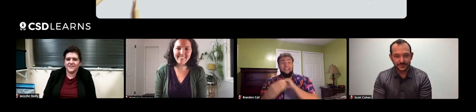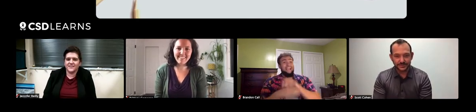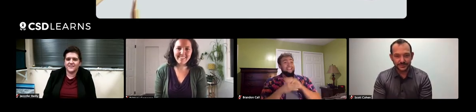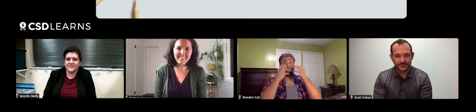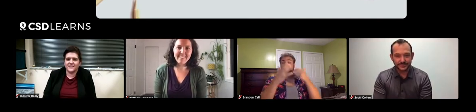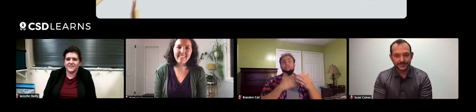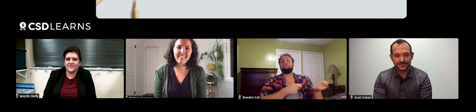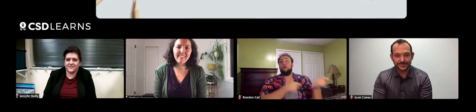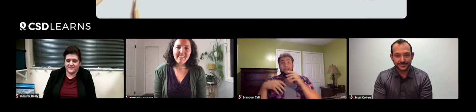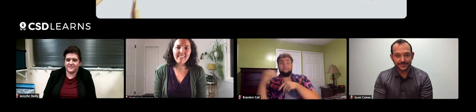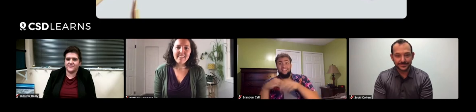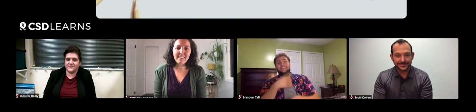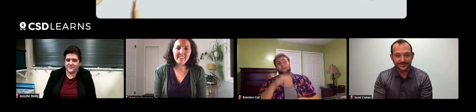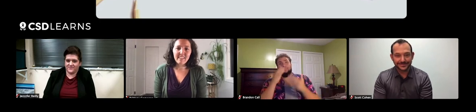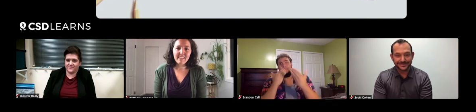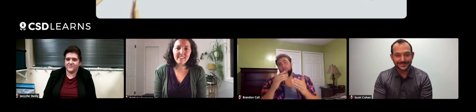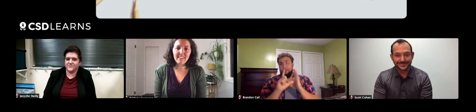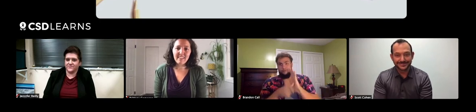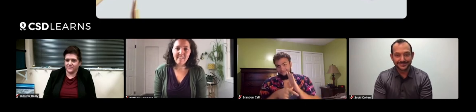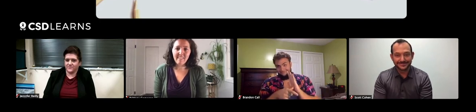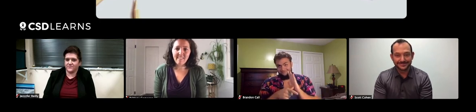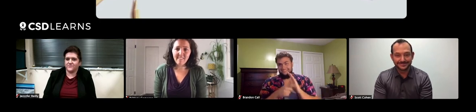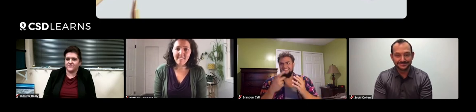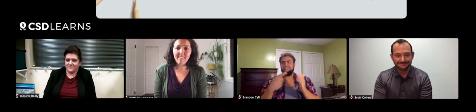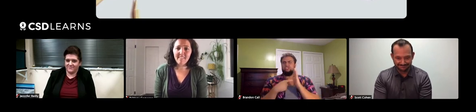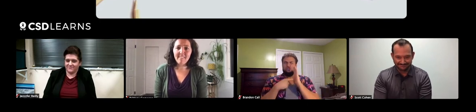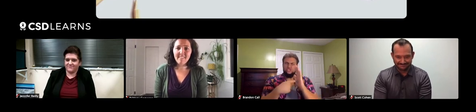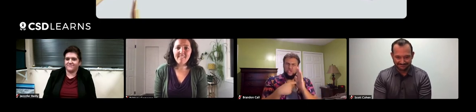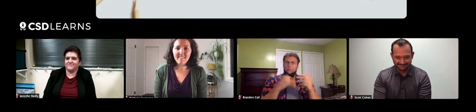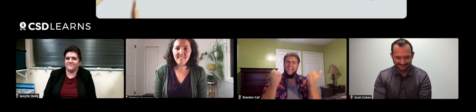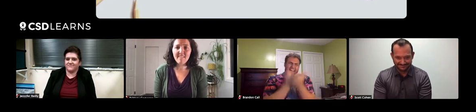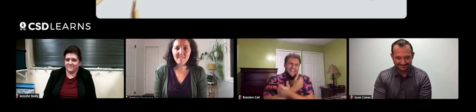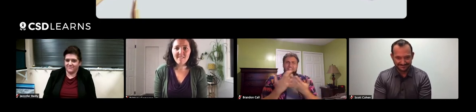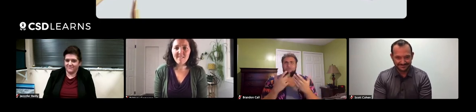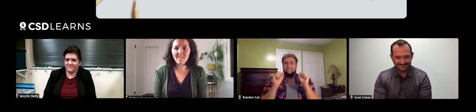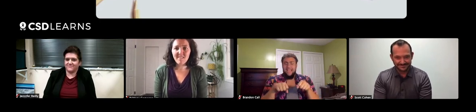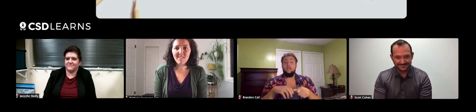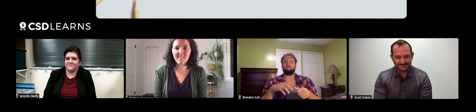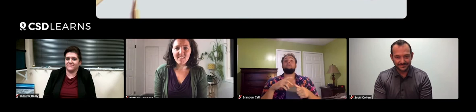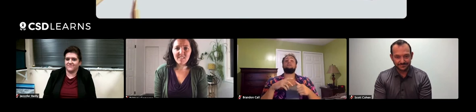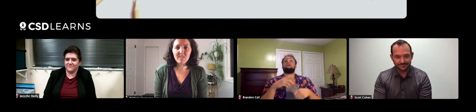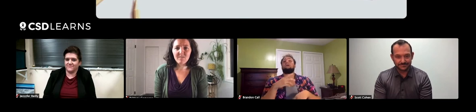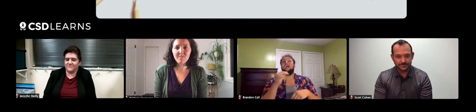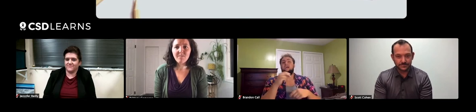Even if they're screaming and yelling, drag them outside. They'll thank you later. Show them everything outdoors that you can.